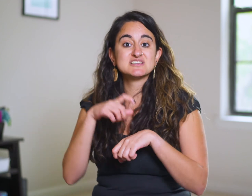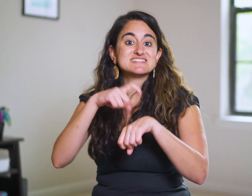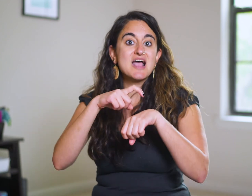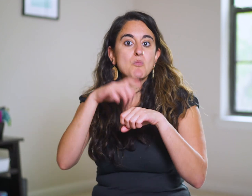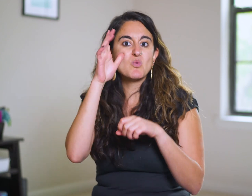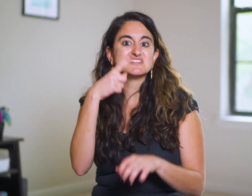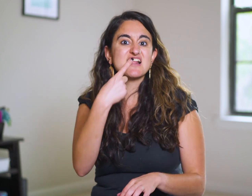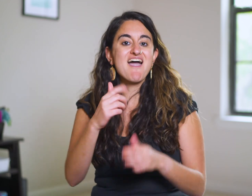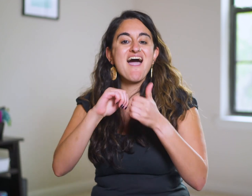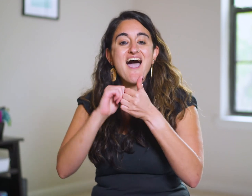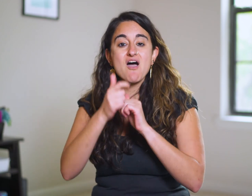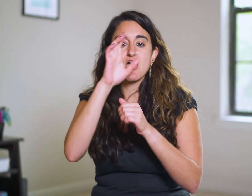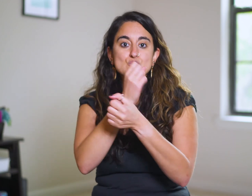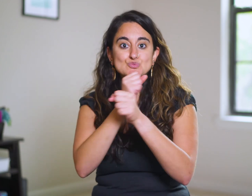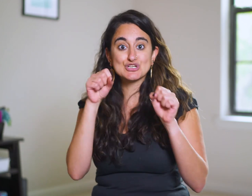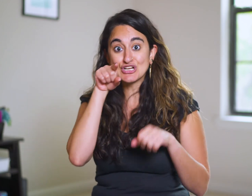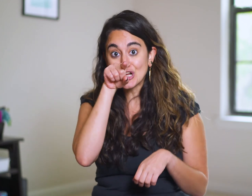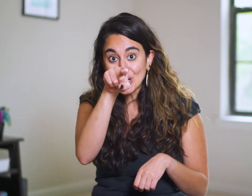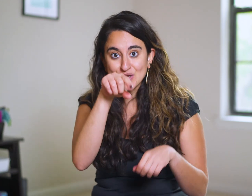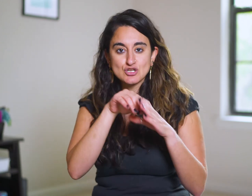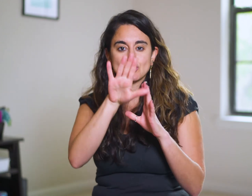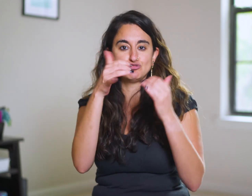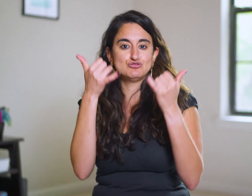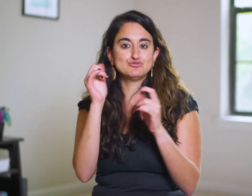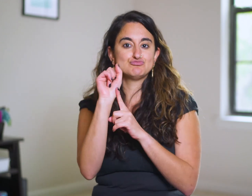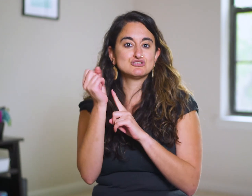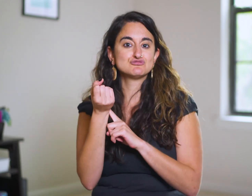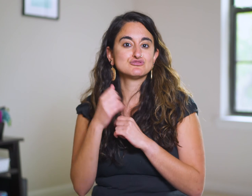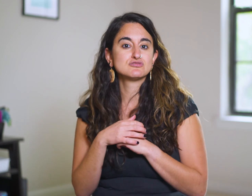Time will reveal how God is rescuing you in your current situation.